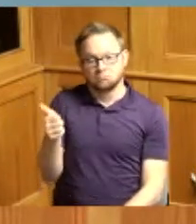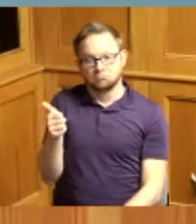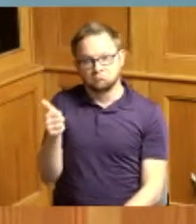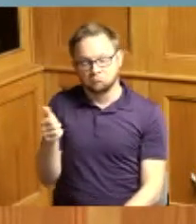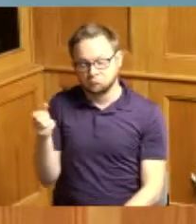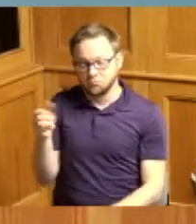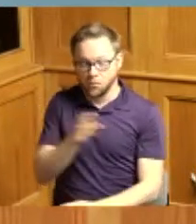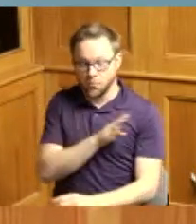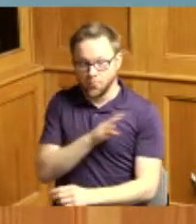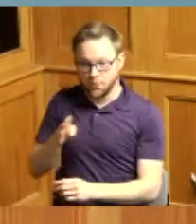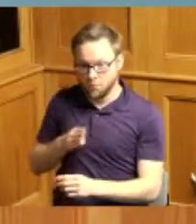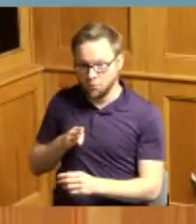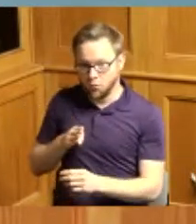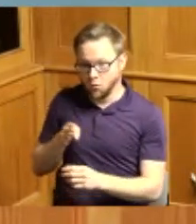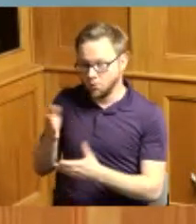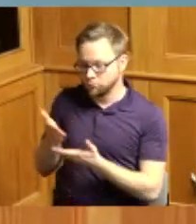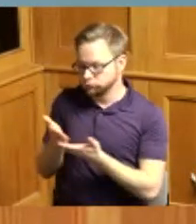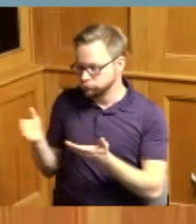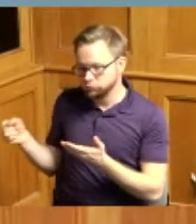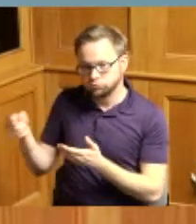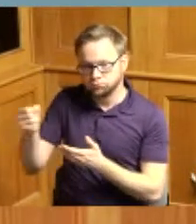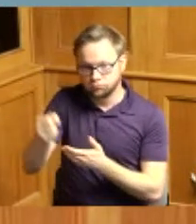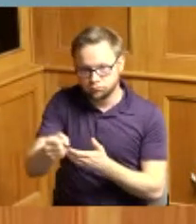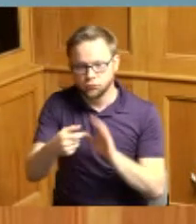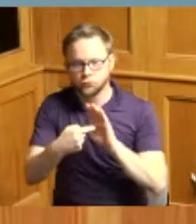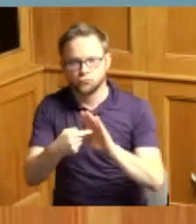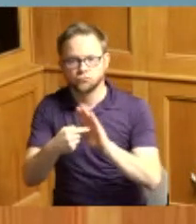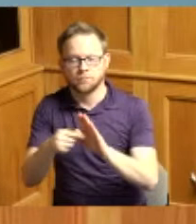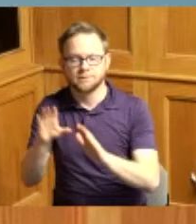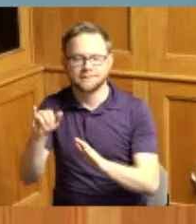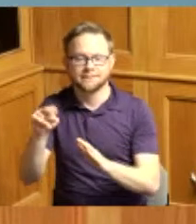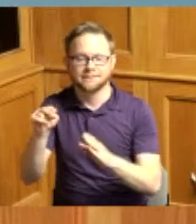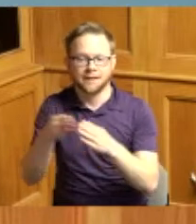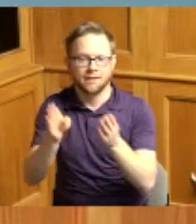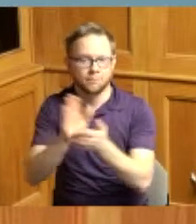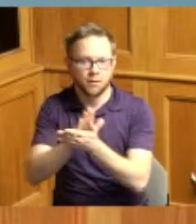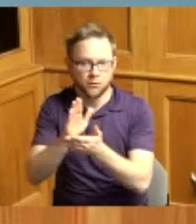board colleagues to represent Cincinnati public schools on the Ohio school board association